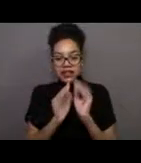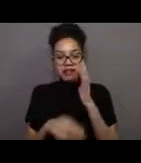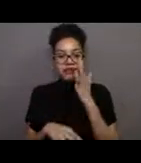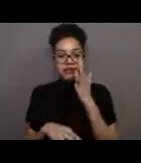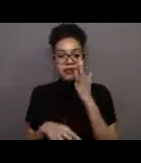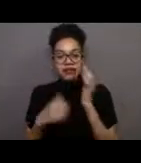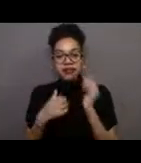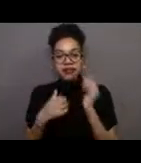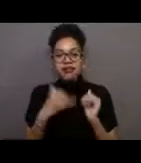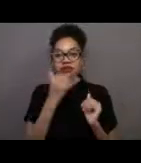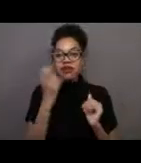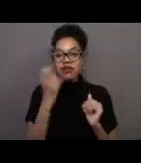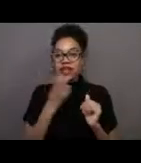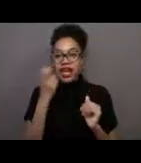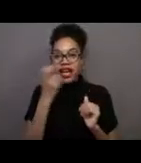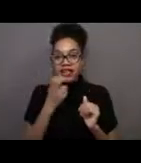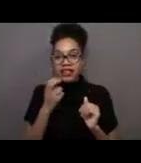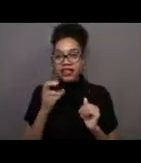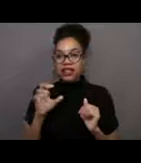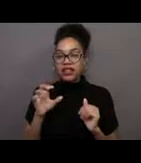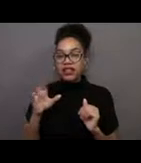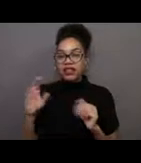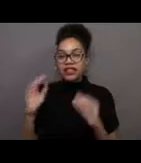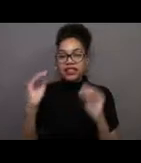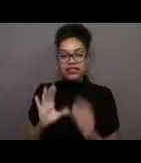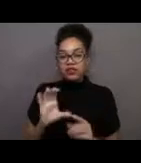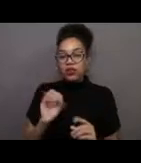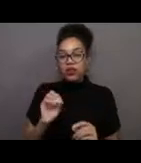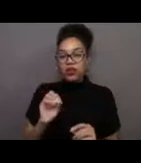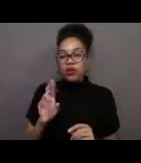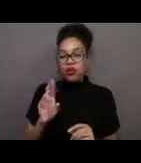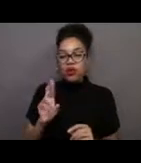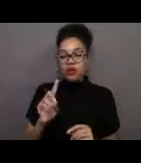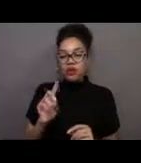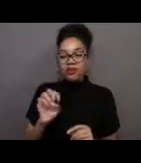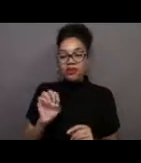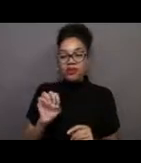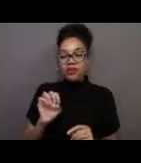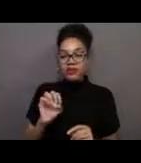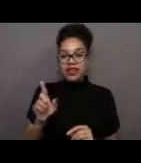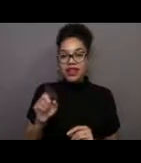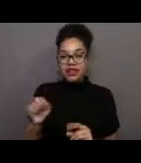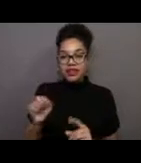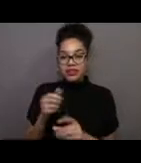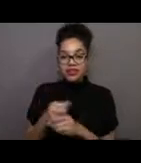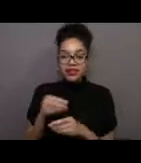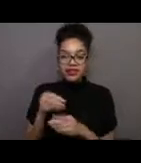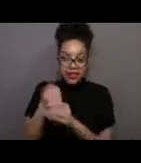So it's Mrs. Cordes, I think, in Grant Elementary in Santa Monica. So I apologize for that.